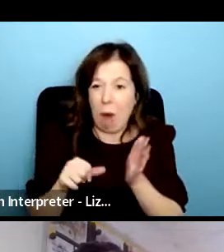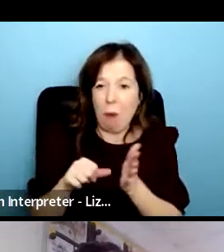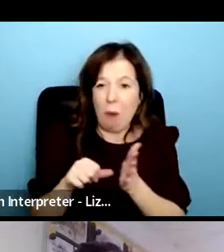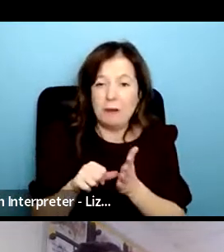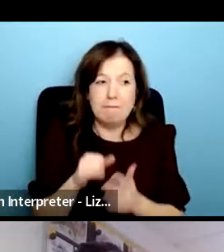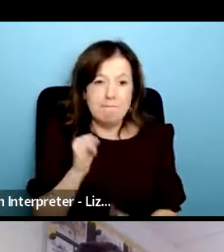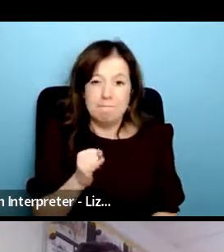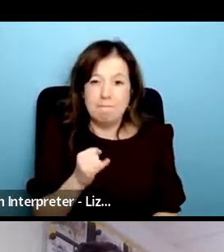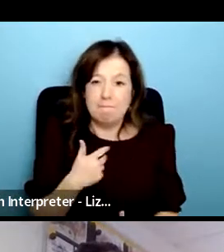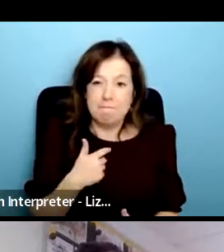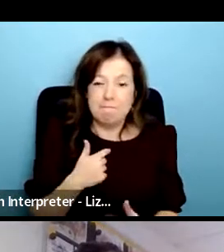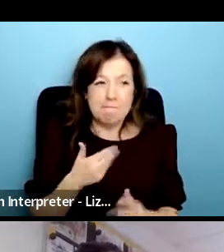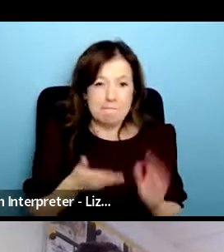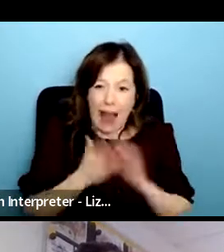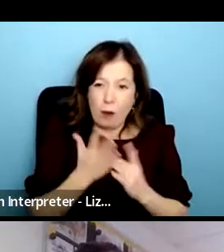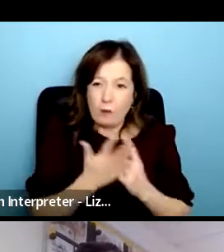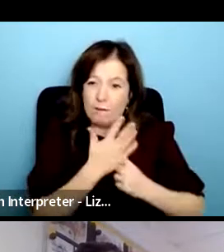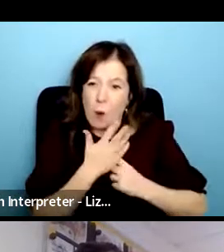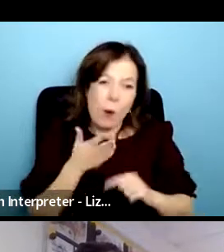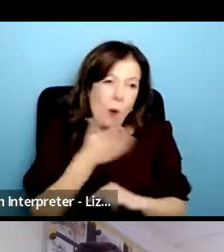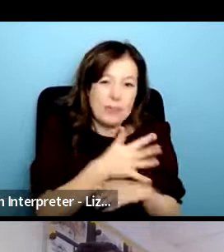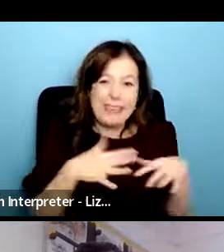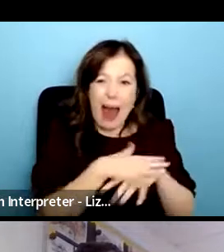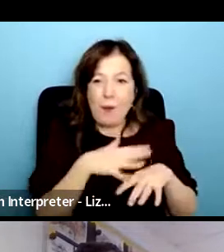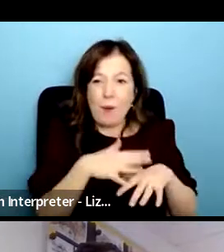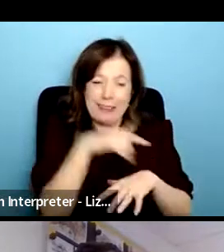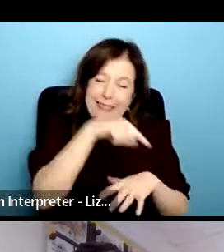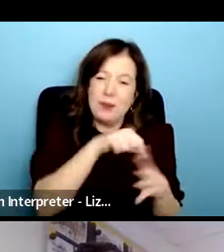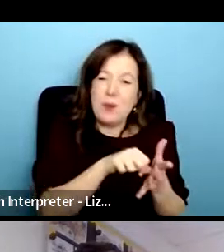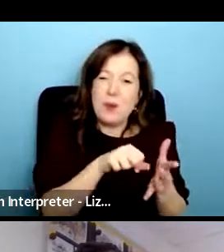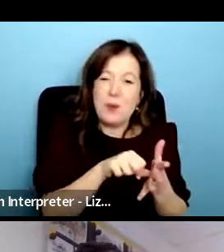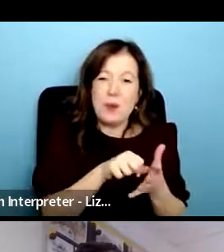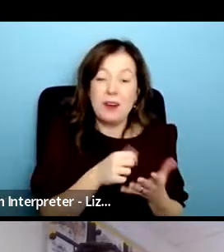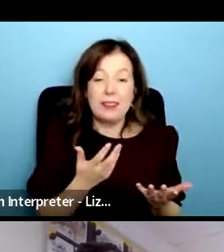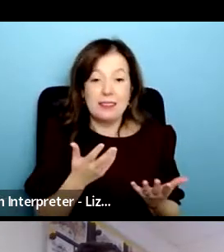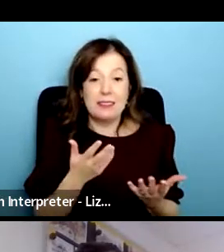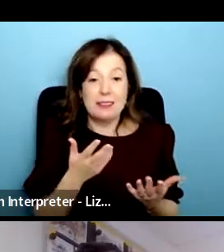but yeah networking meeting people and asking for help and asking to be made introductions to people